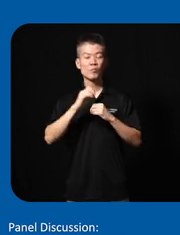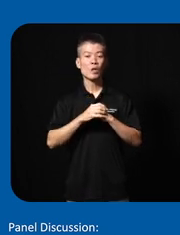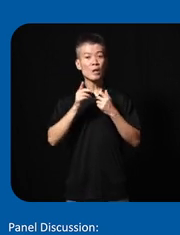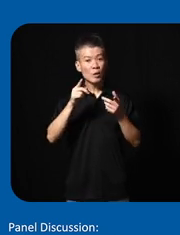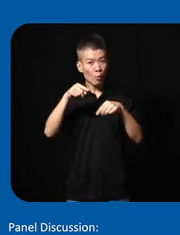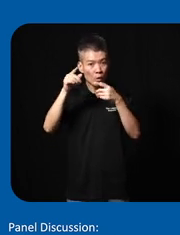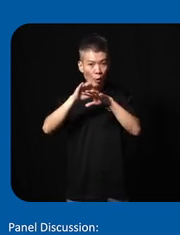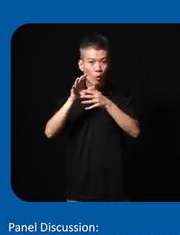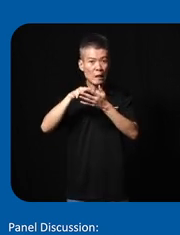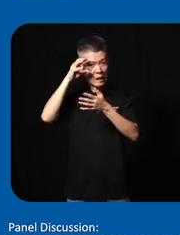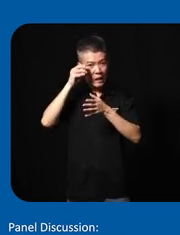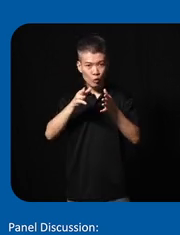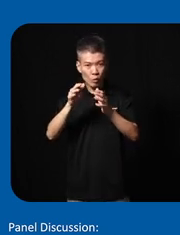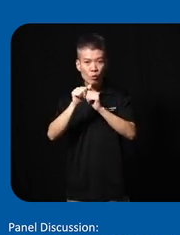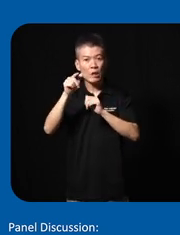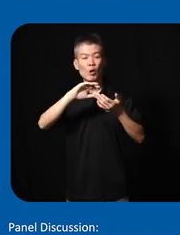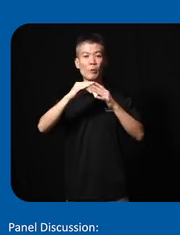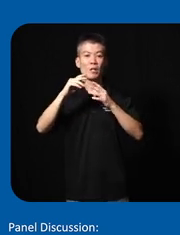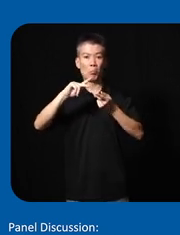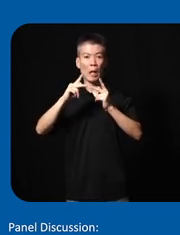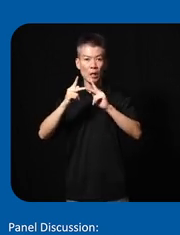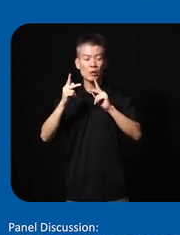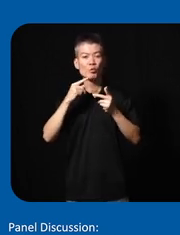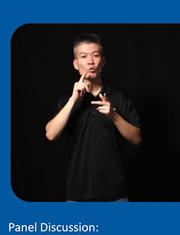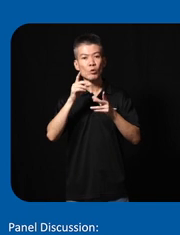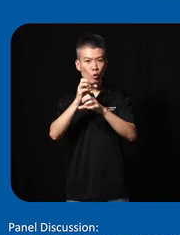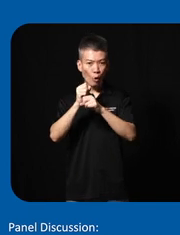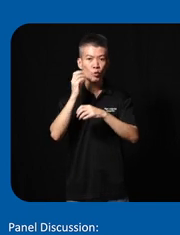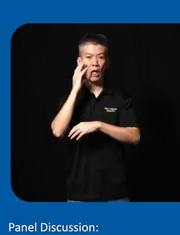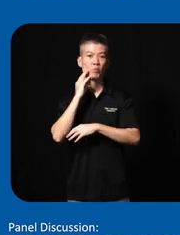went on learning Journeys with their Community Partners they really got to experience and see